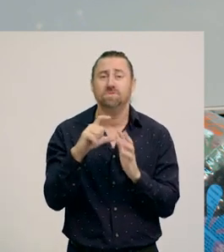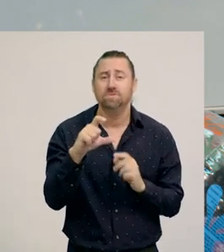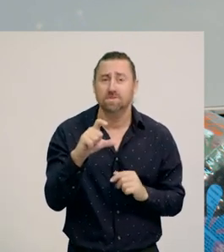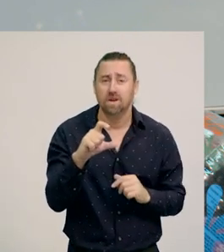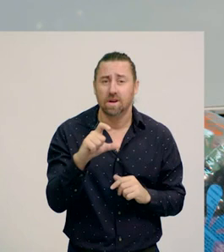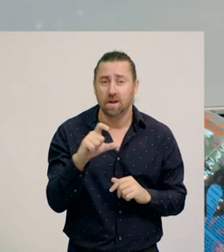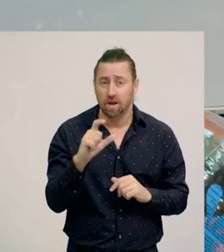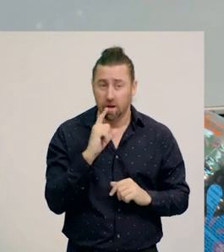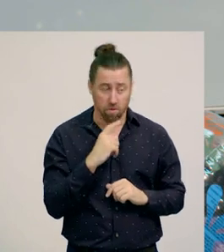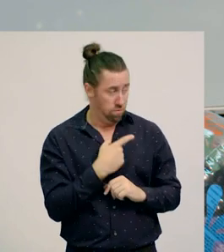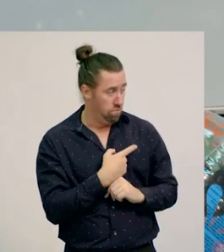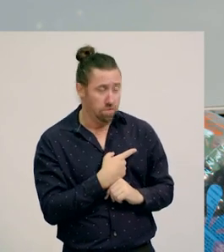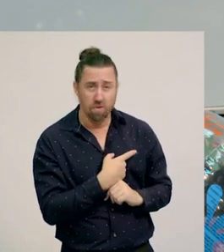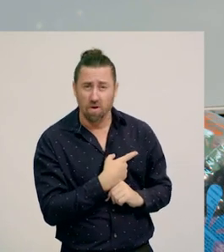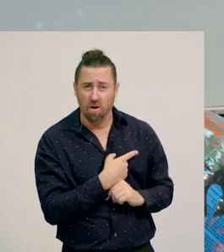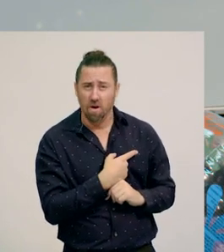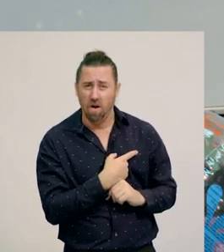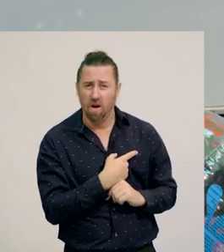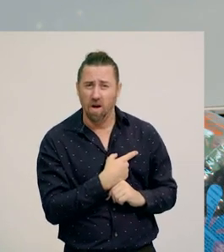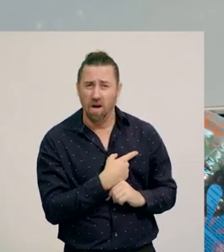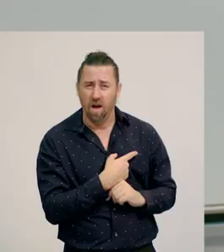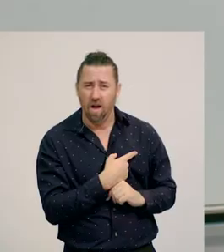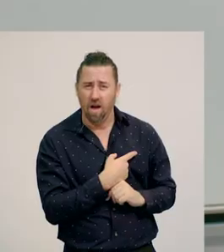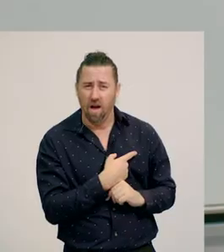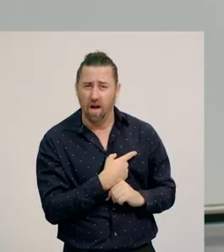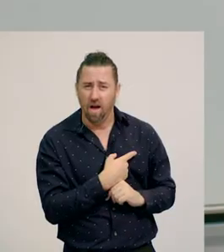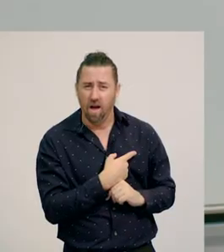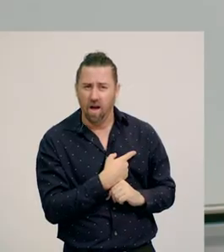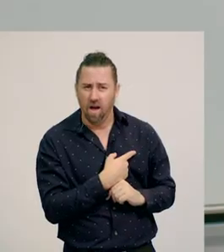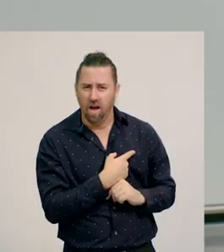When I put it in my hand - I can't use this properly, but -